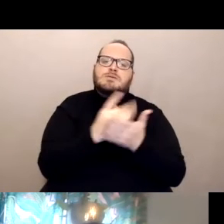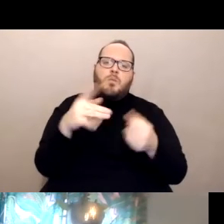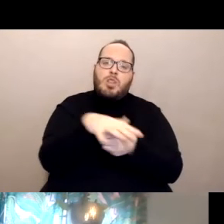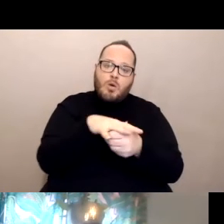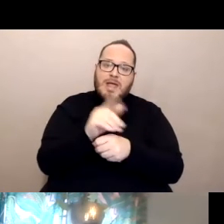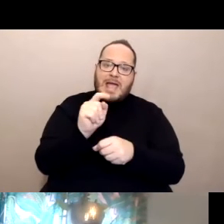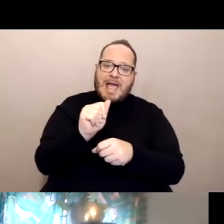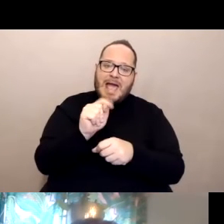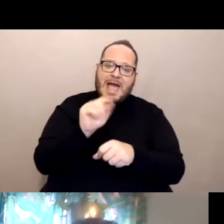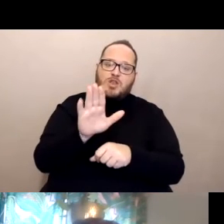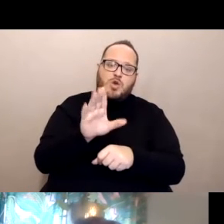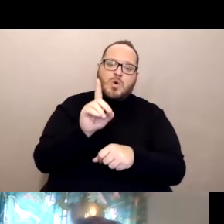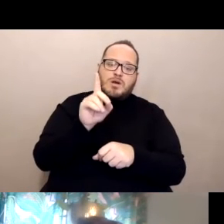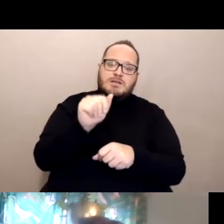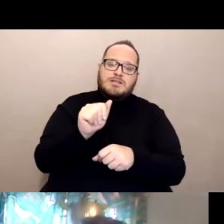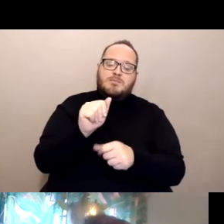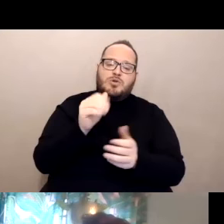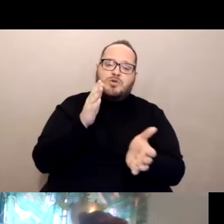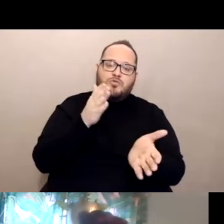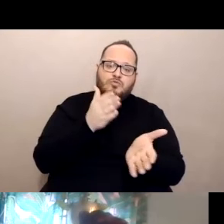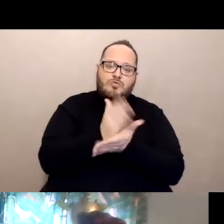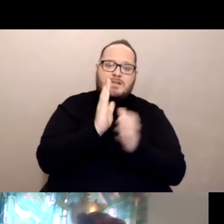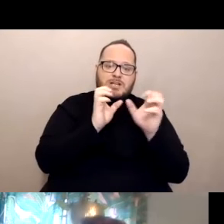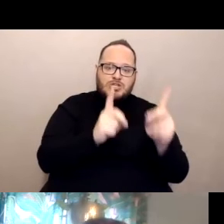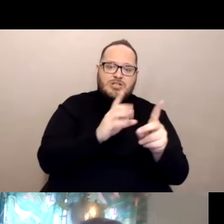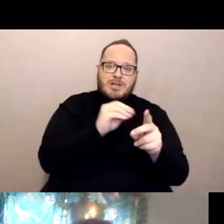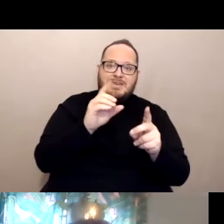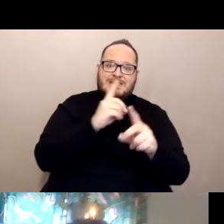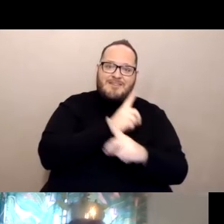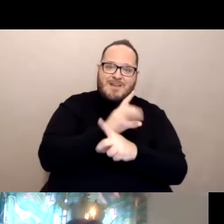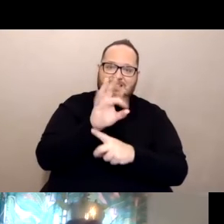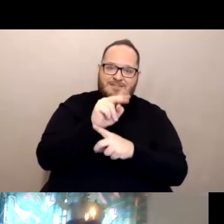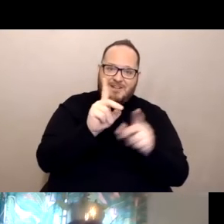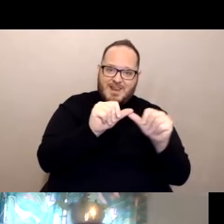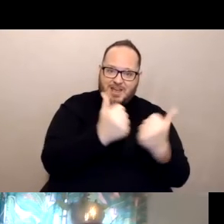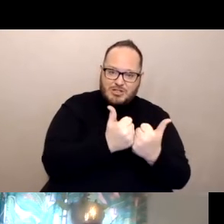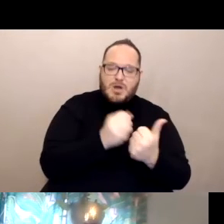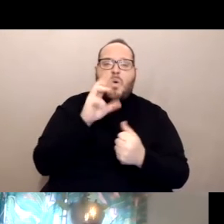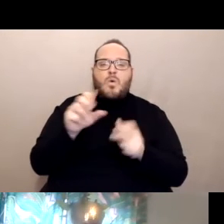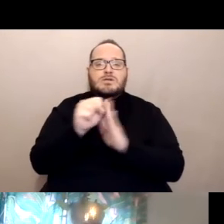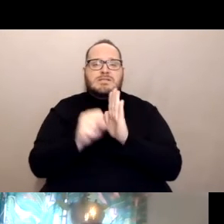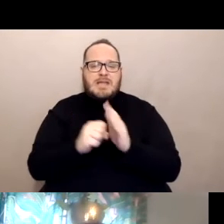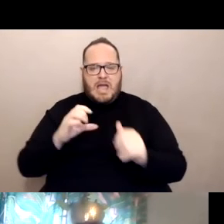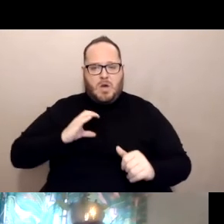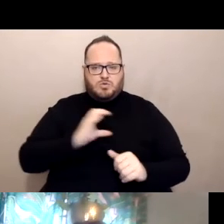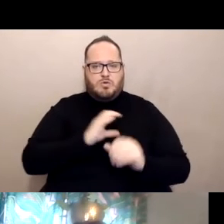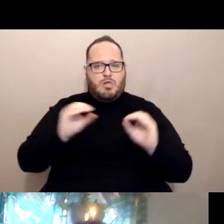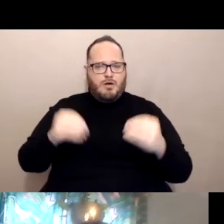your local disability rights education and defense fund agency, or your state council office and figure out where you can go,